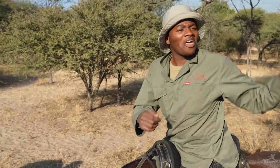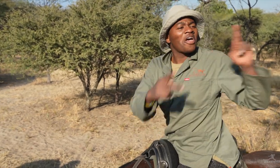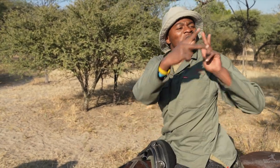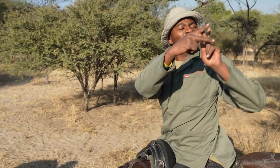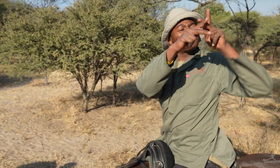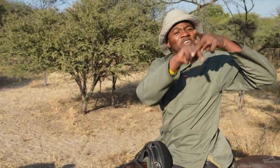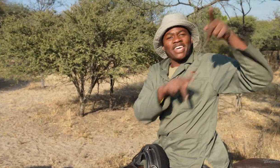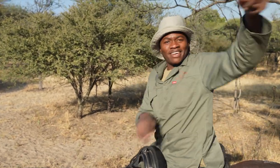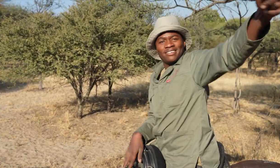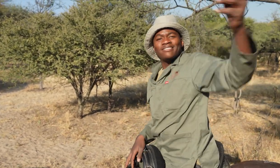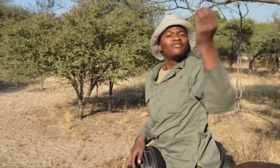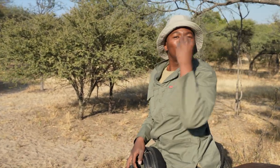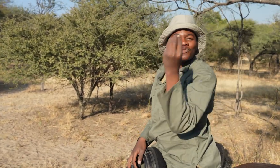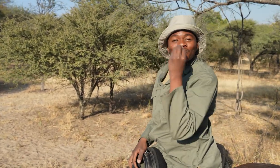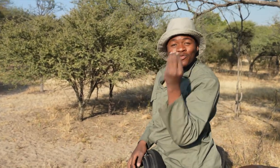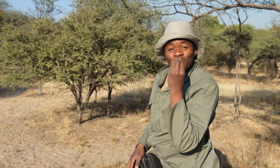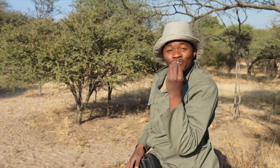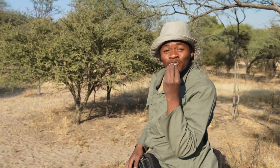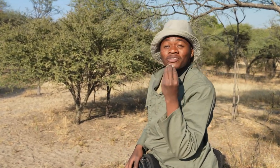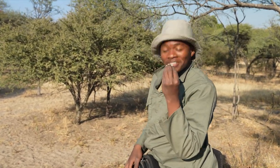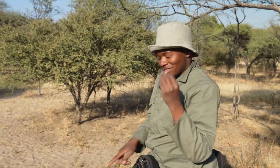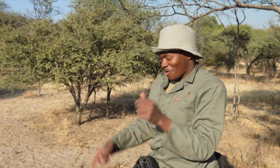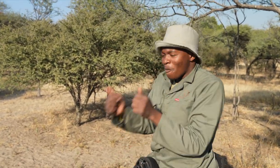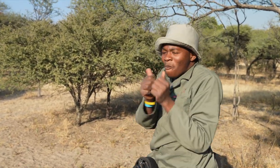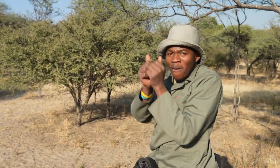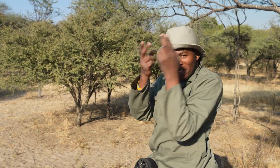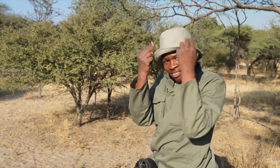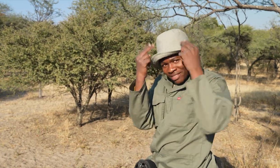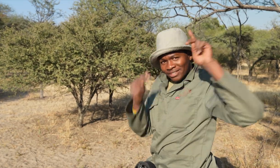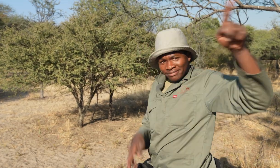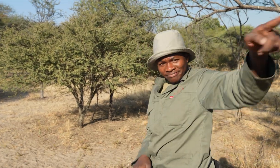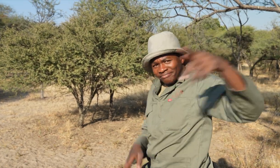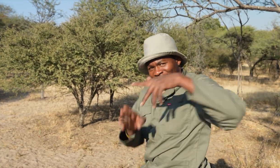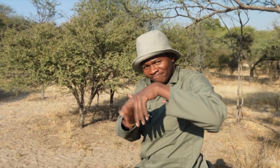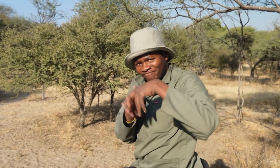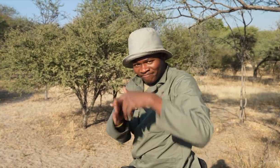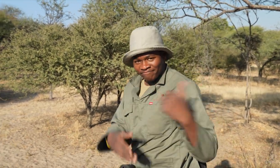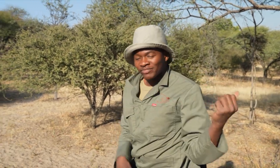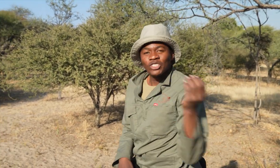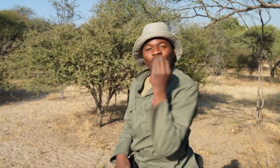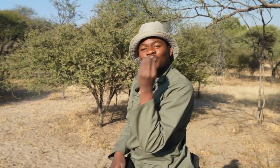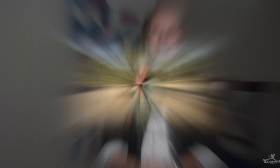They liked to check out the horse stables for food.